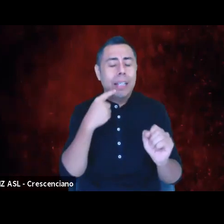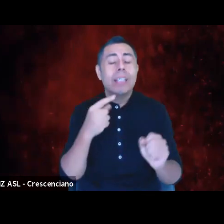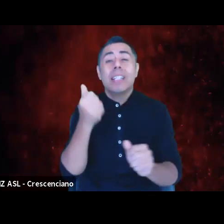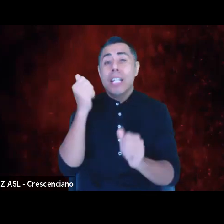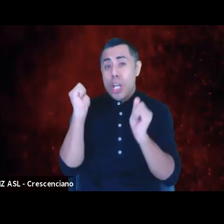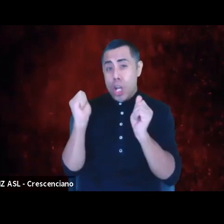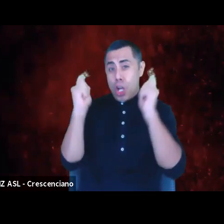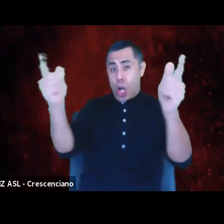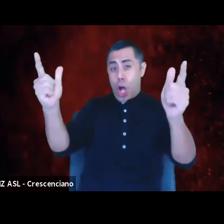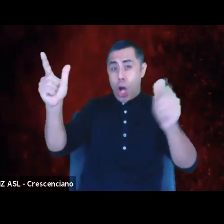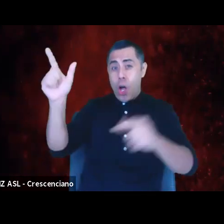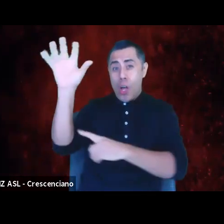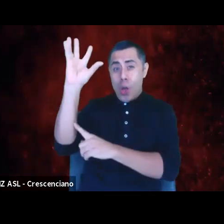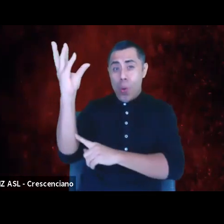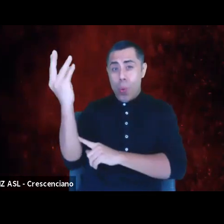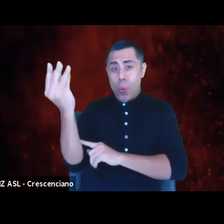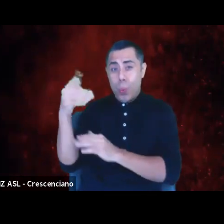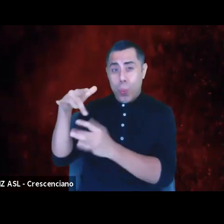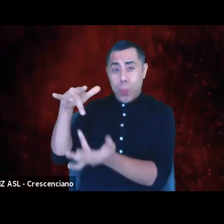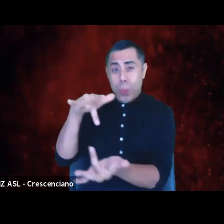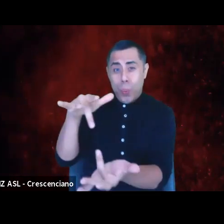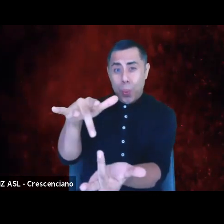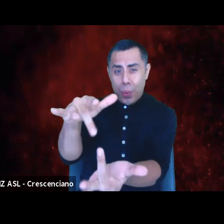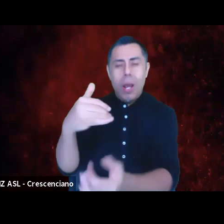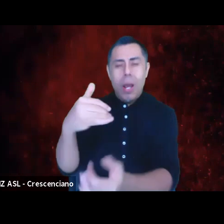We all know that from the movie with Helen Hunt,